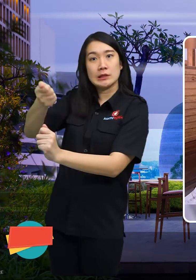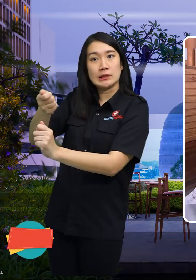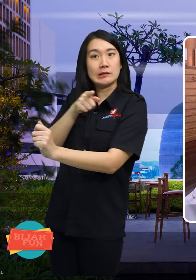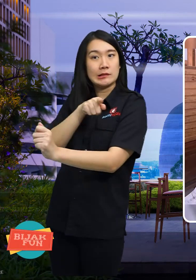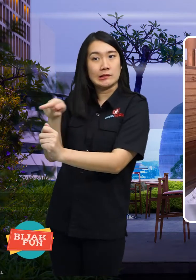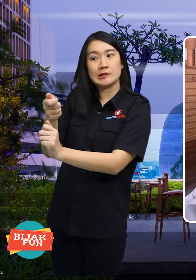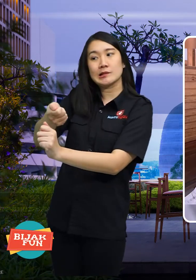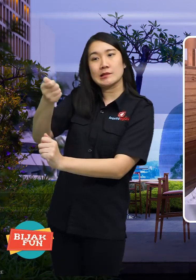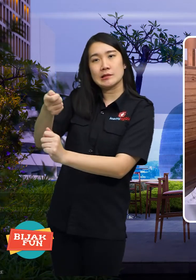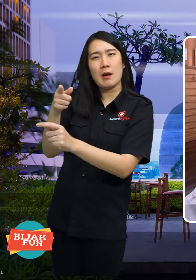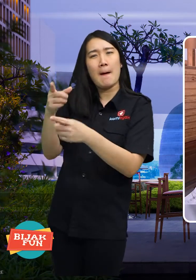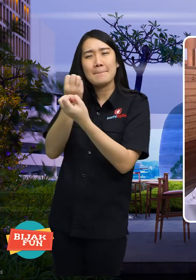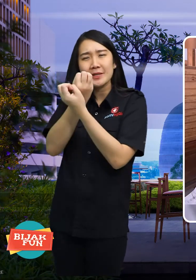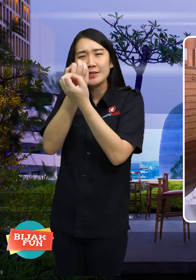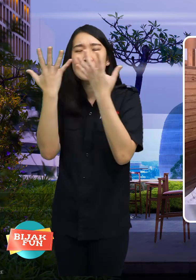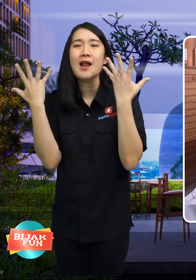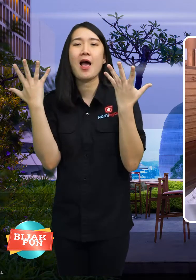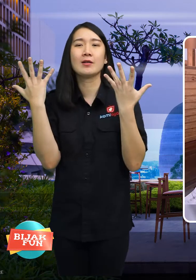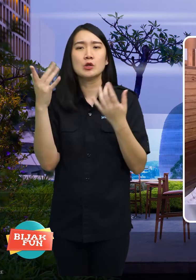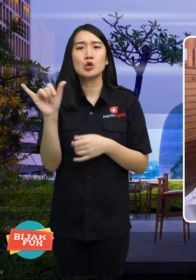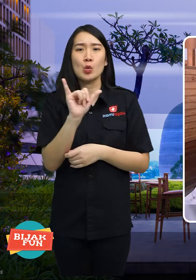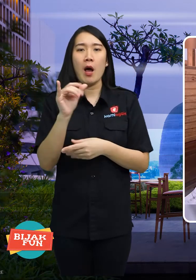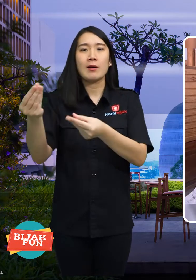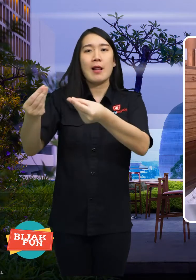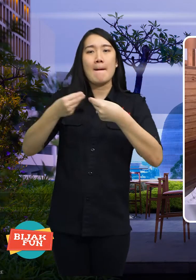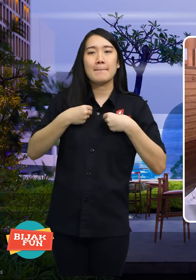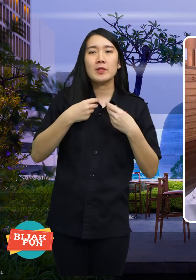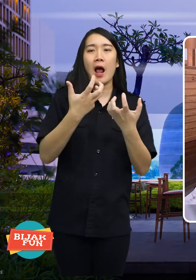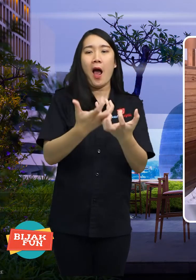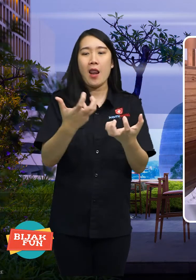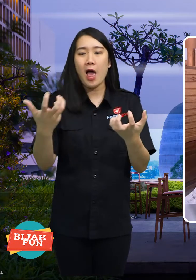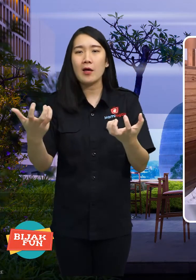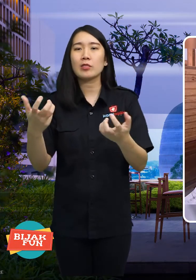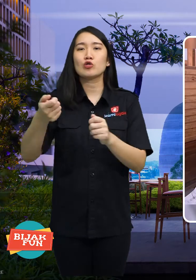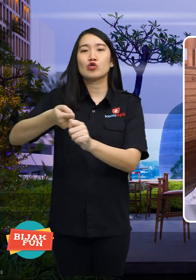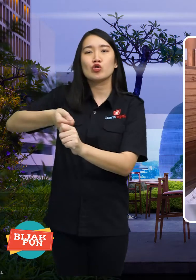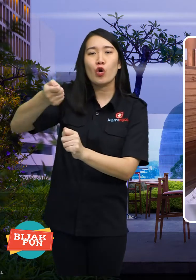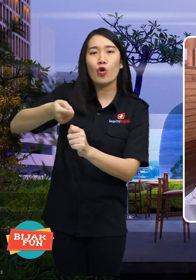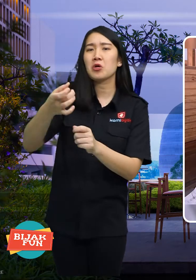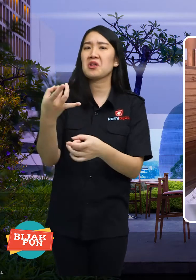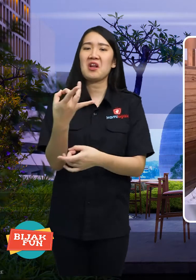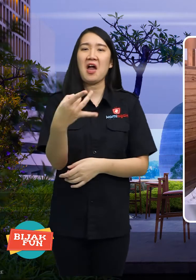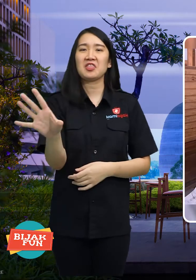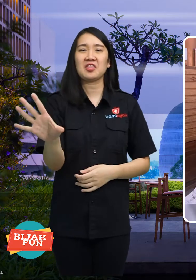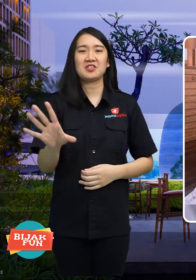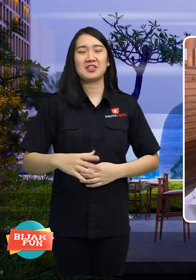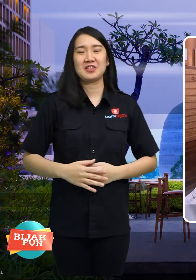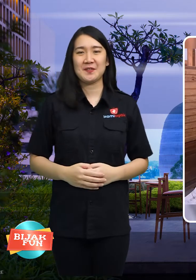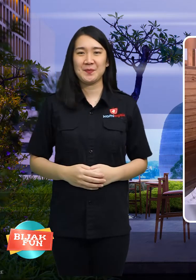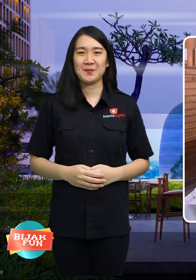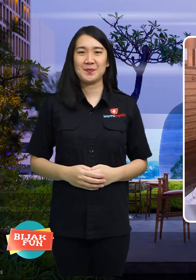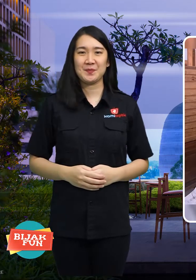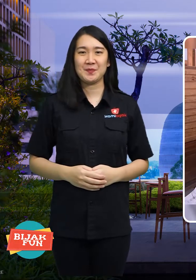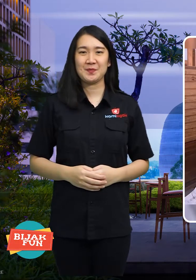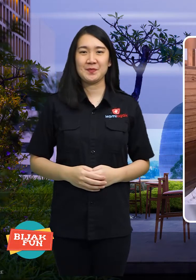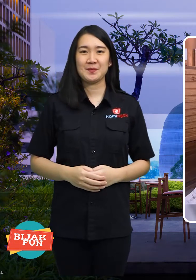teach directly how to cut hair more clearly, and get free razors.